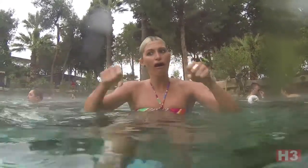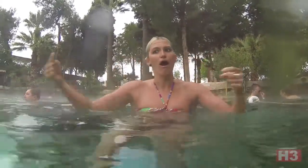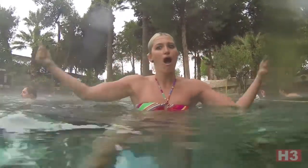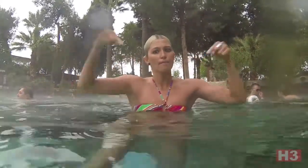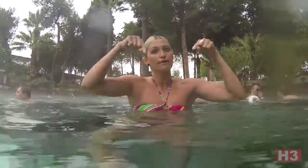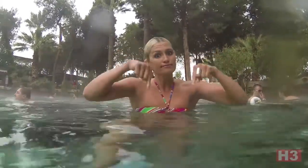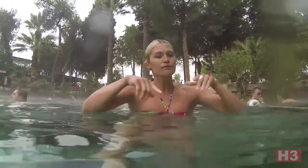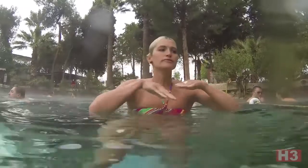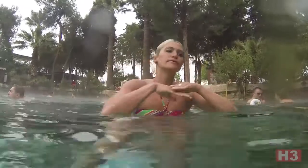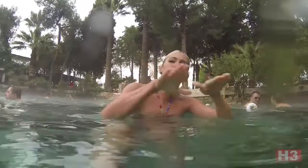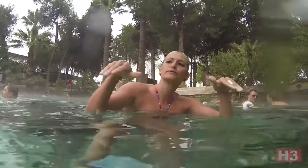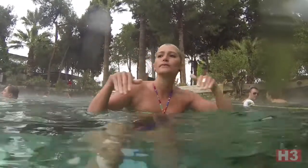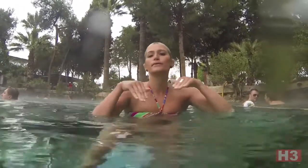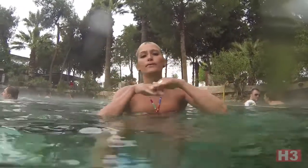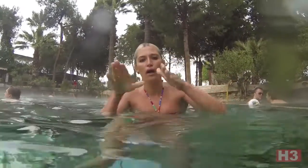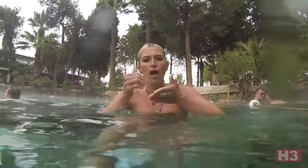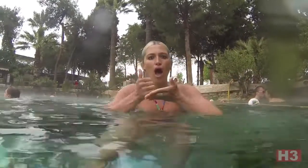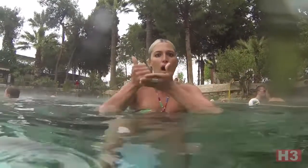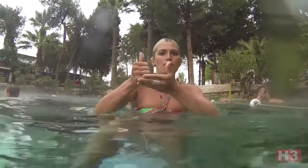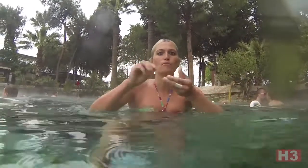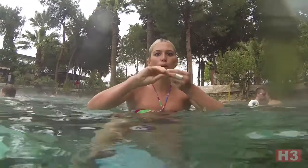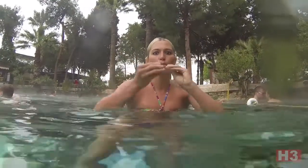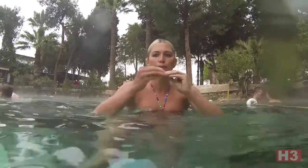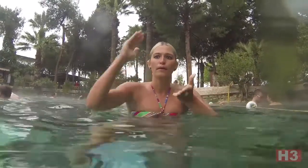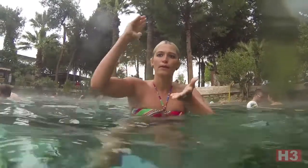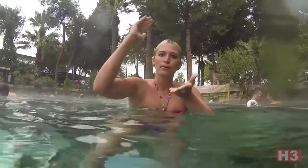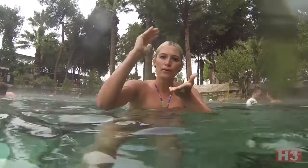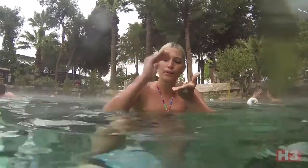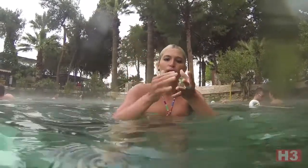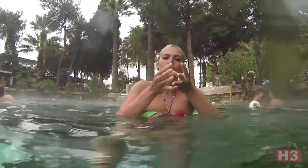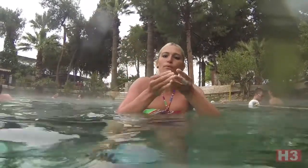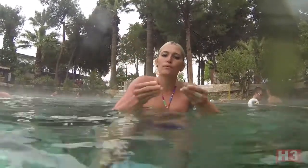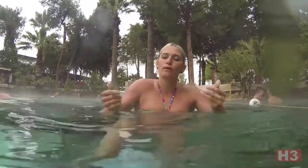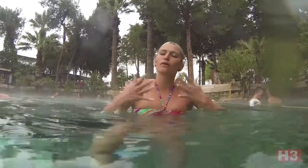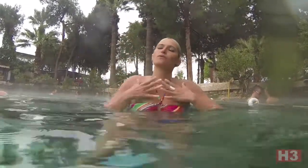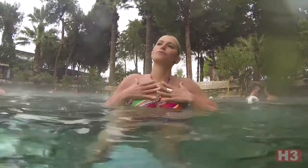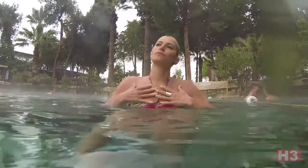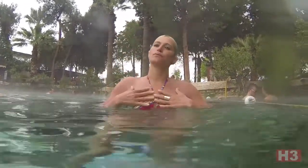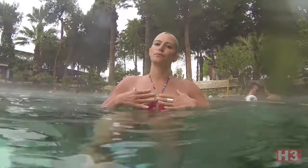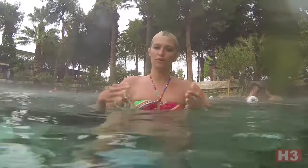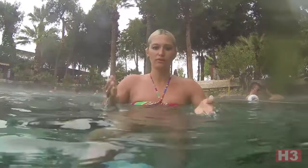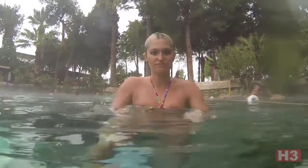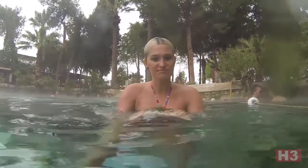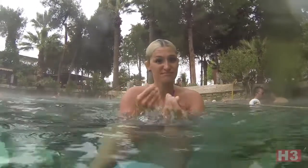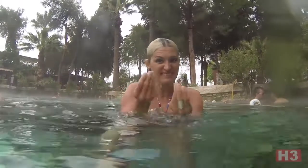They can come here and swim to reduce their health related problems and relax.